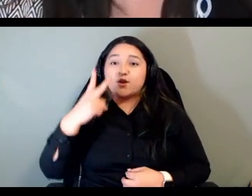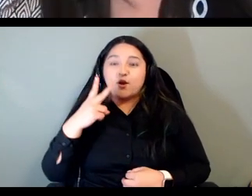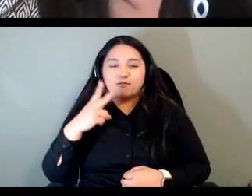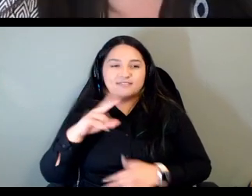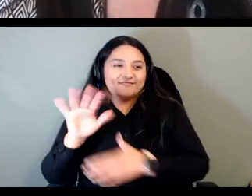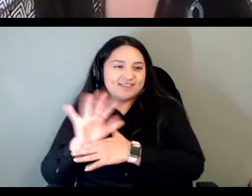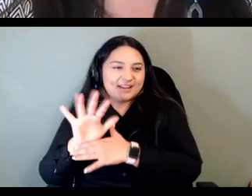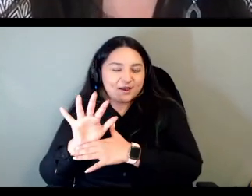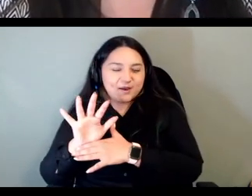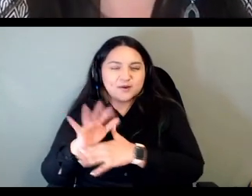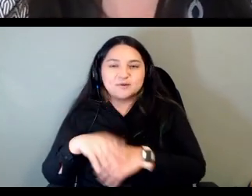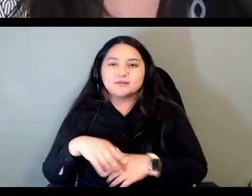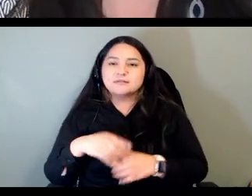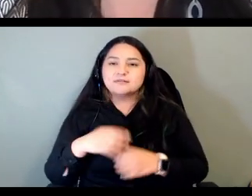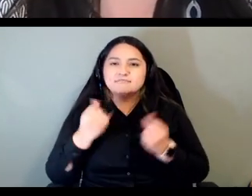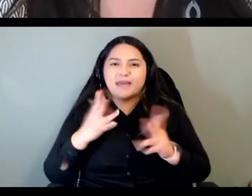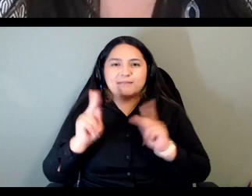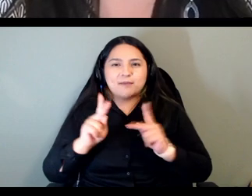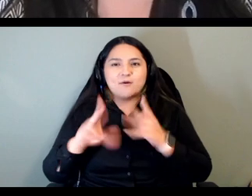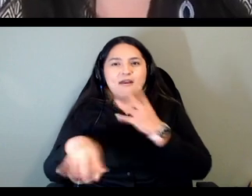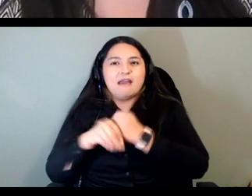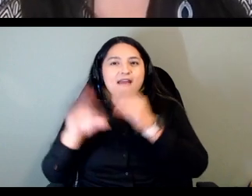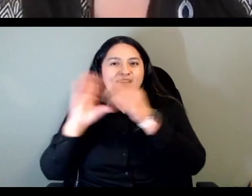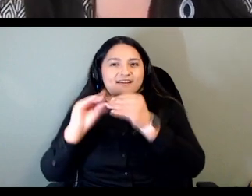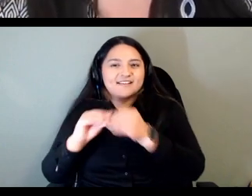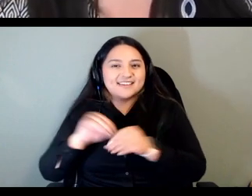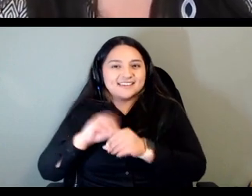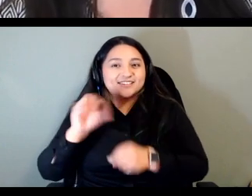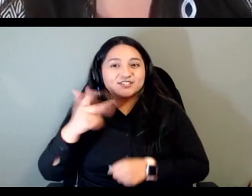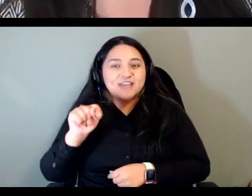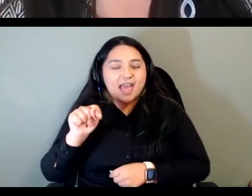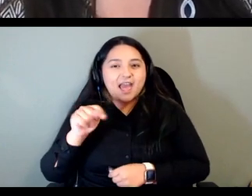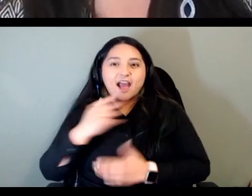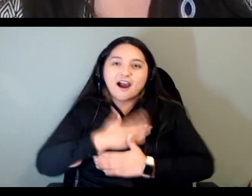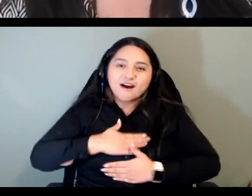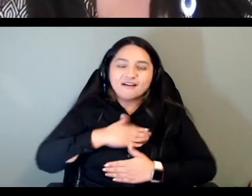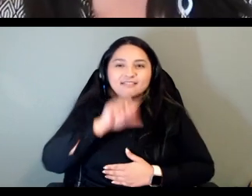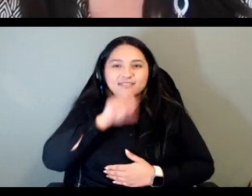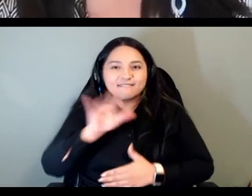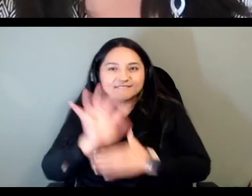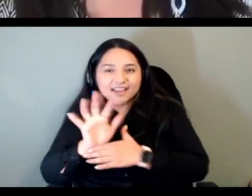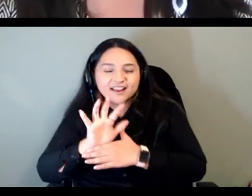chat people were really enjoying it um and so thinking about you know point that heather